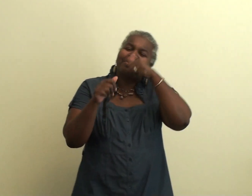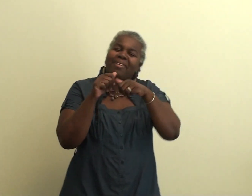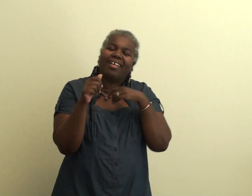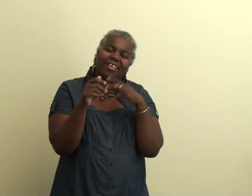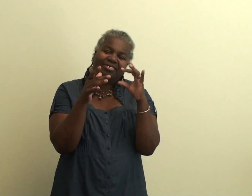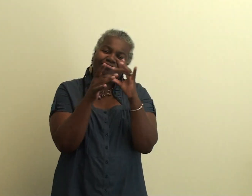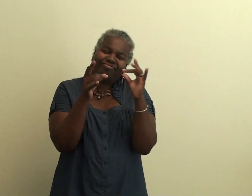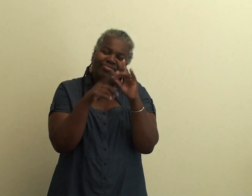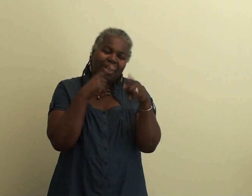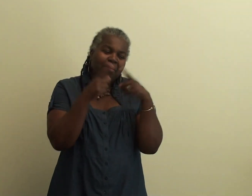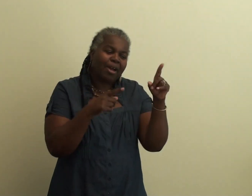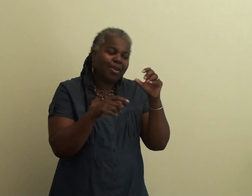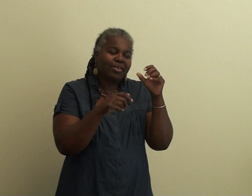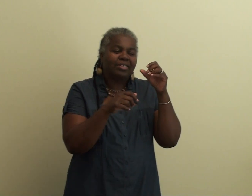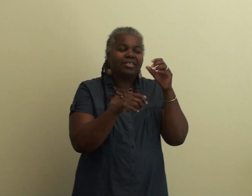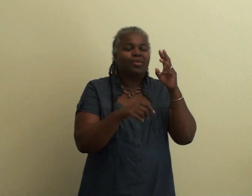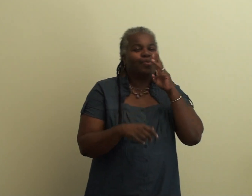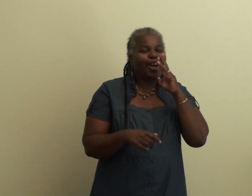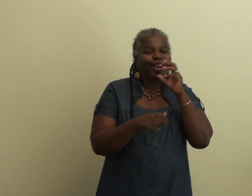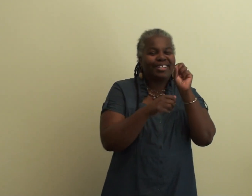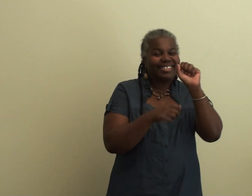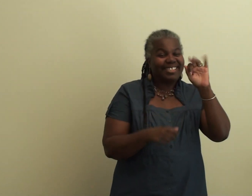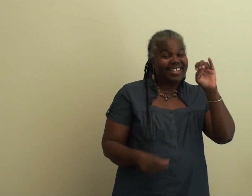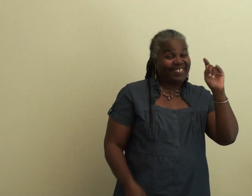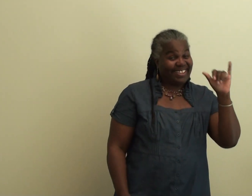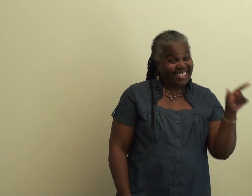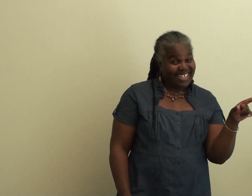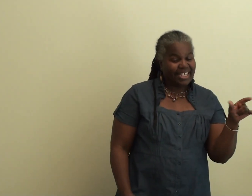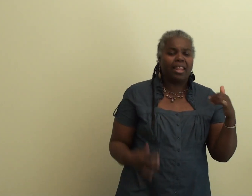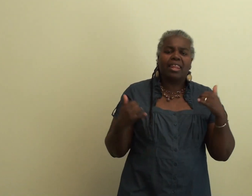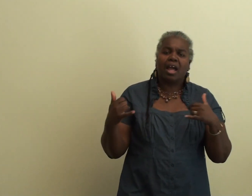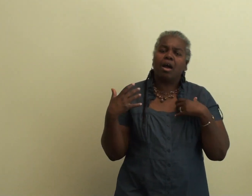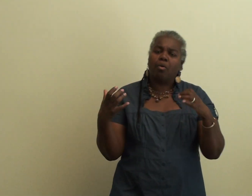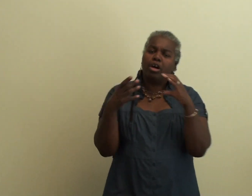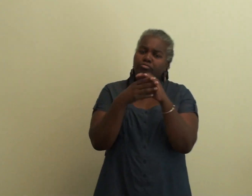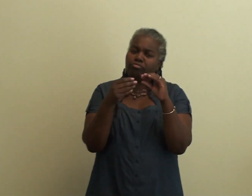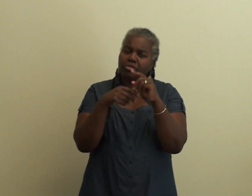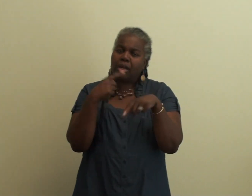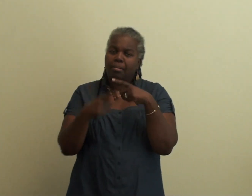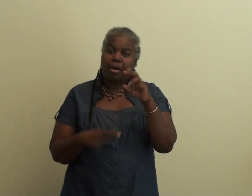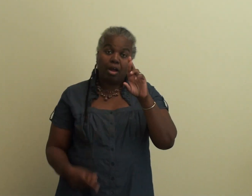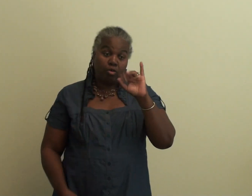Daisy: Hi everyone! So if you remember, I just spoke to you about some water safety